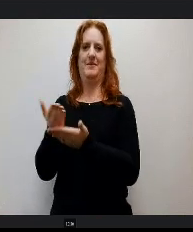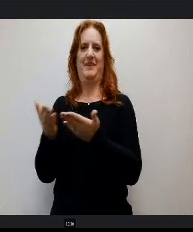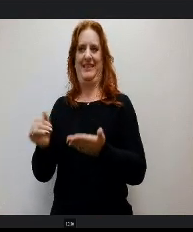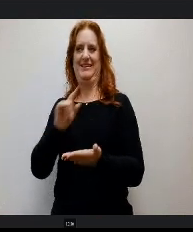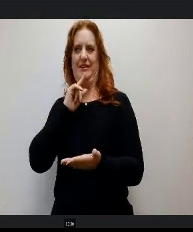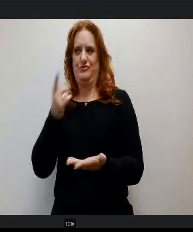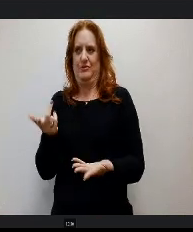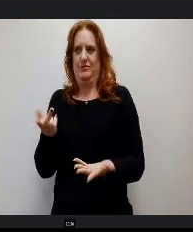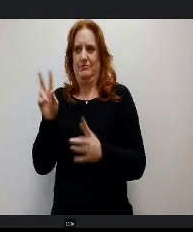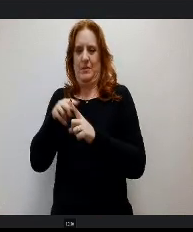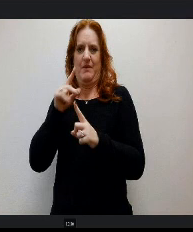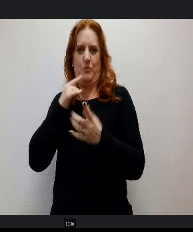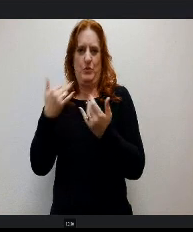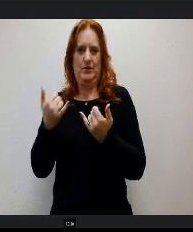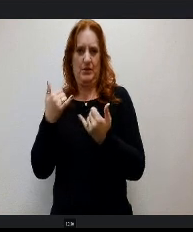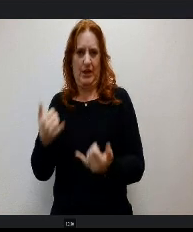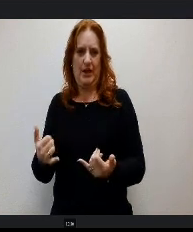option for reconstructing our funding formula.